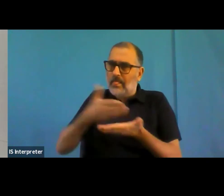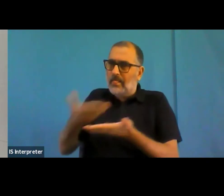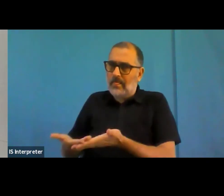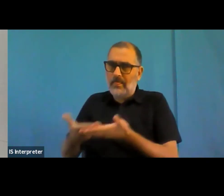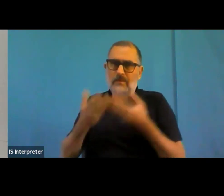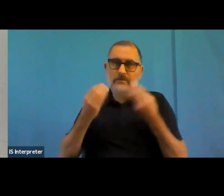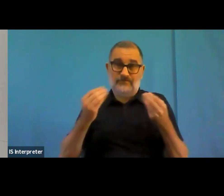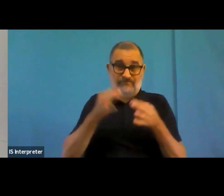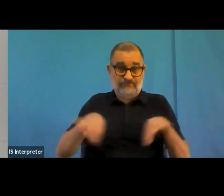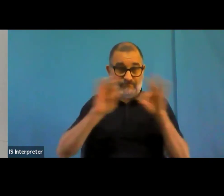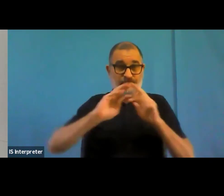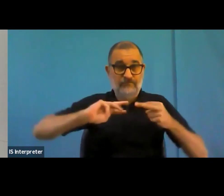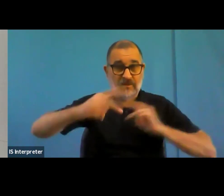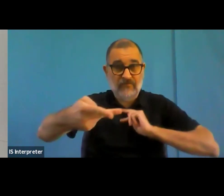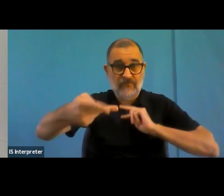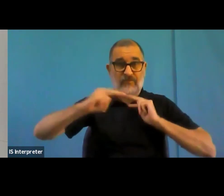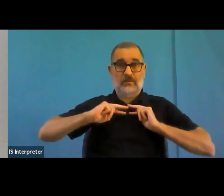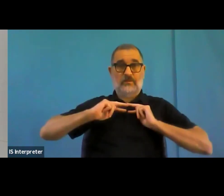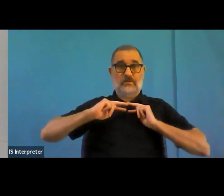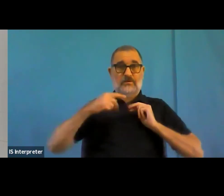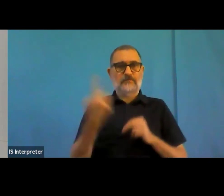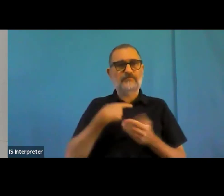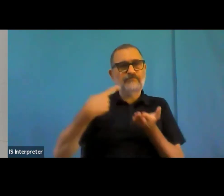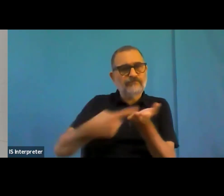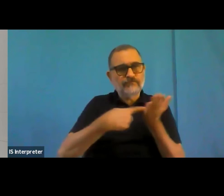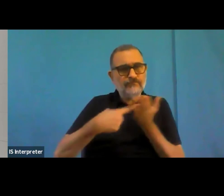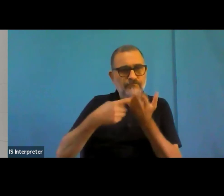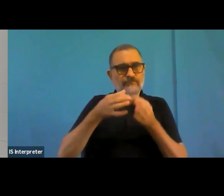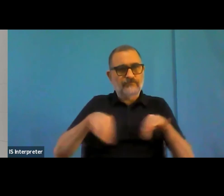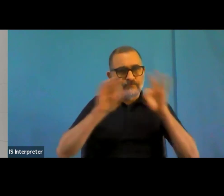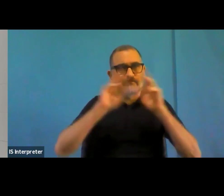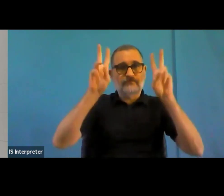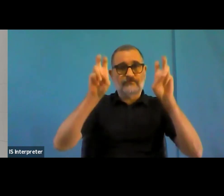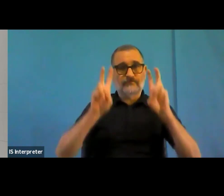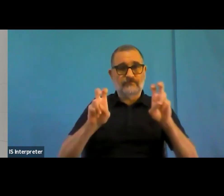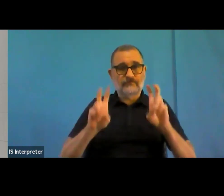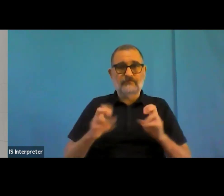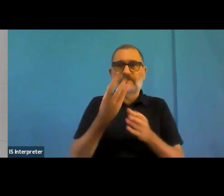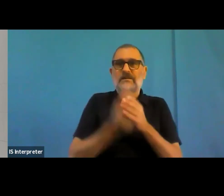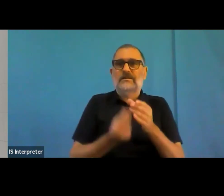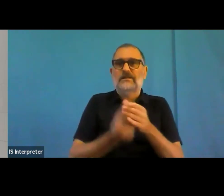So interesting. Discussion on on kind of automating accessibility.